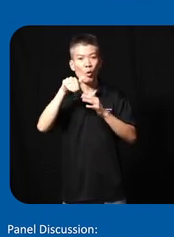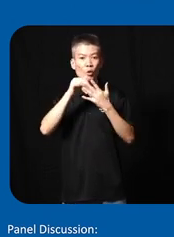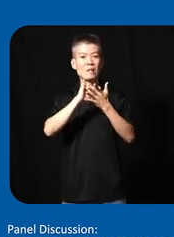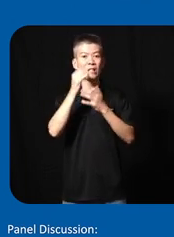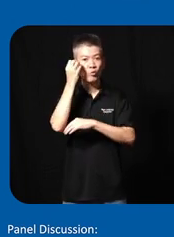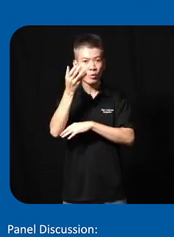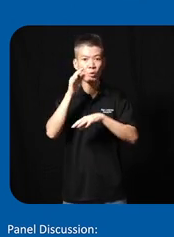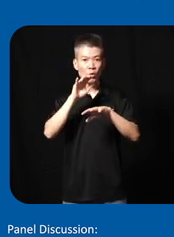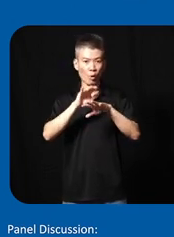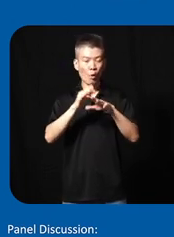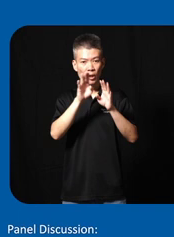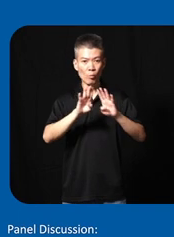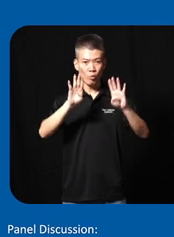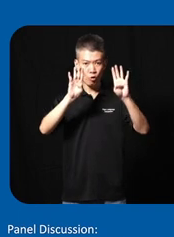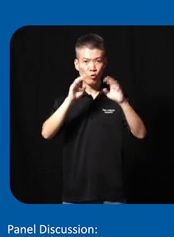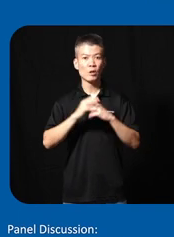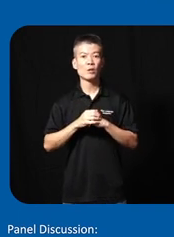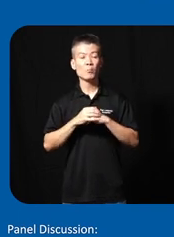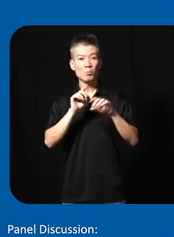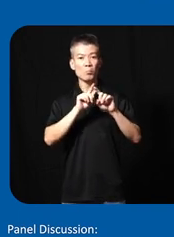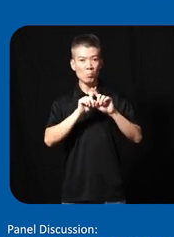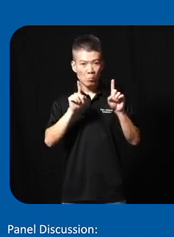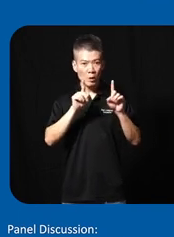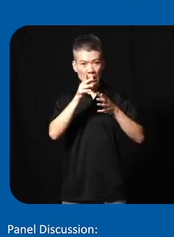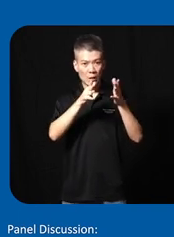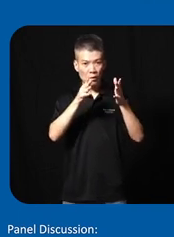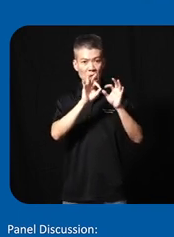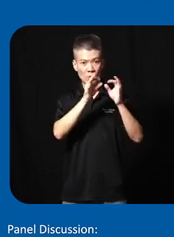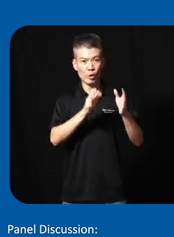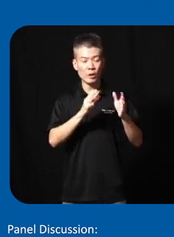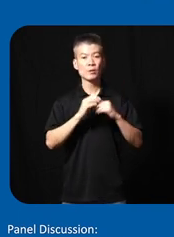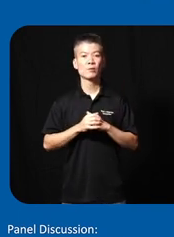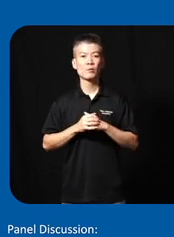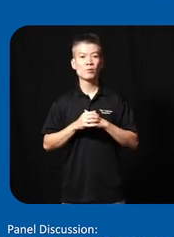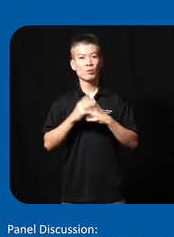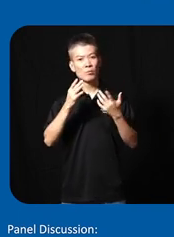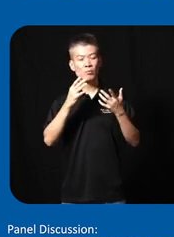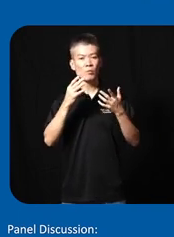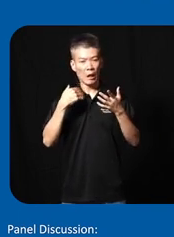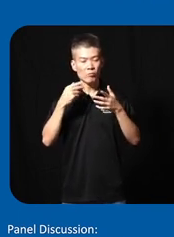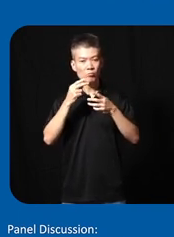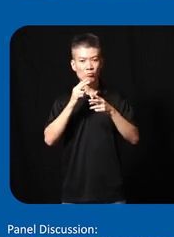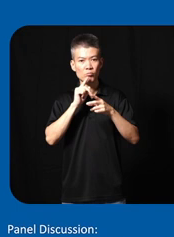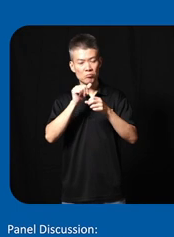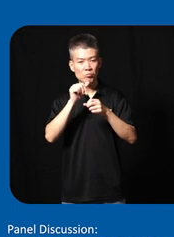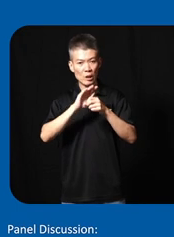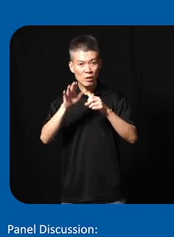information on the booth however sign language interpreters l a shortage usually in Singapore